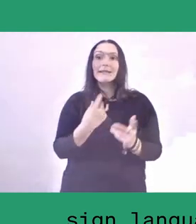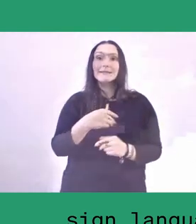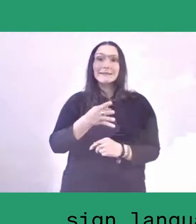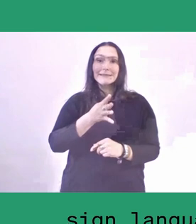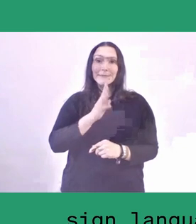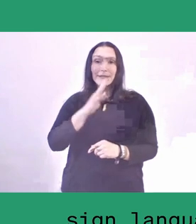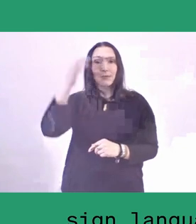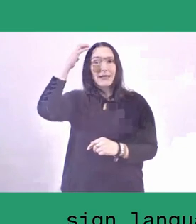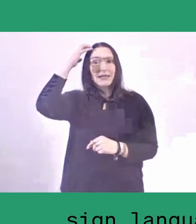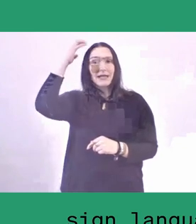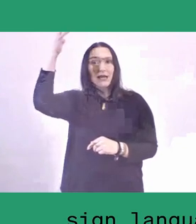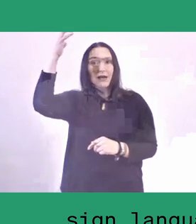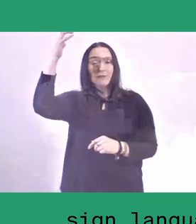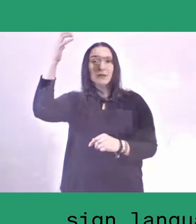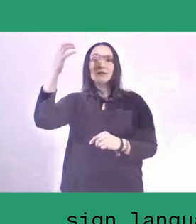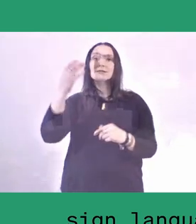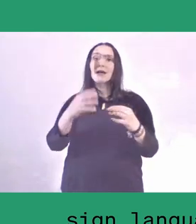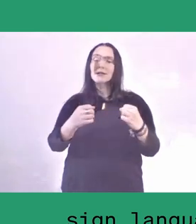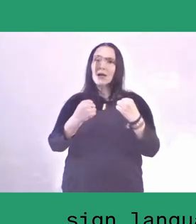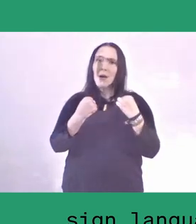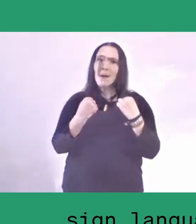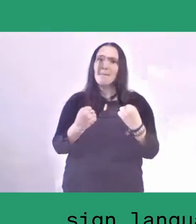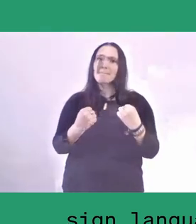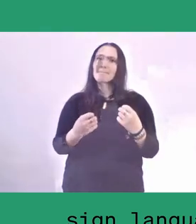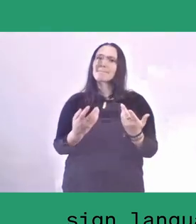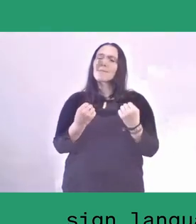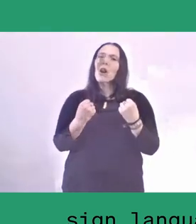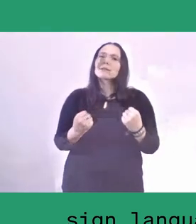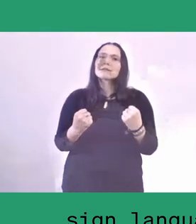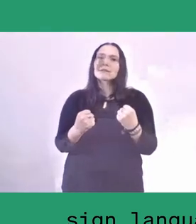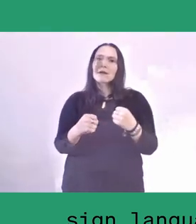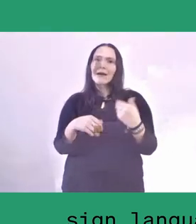most of the government's policy is focused on the power of interest. There cannot be any public trust